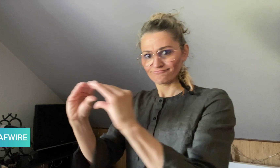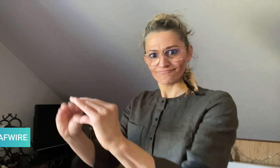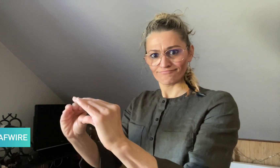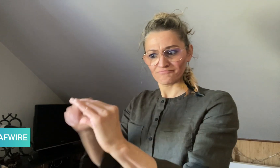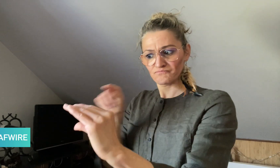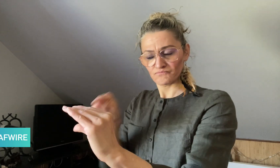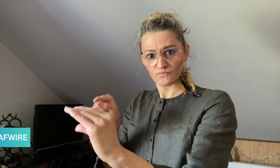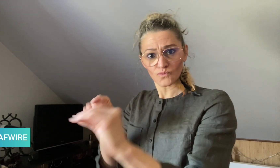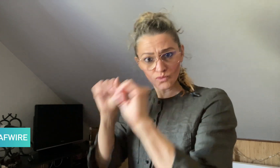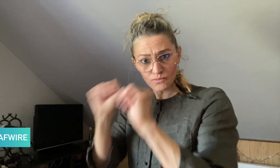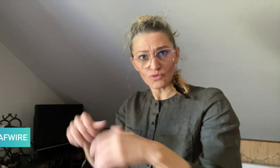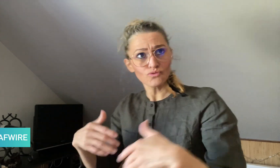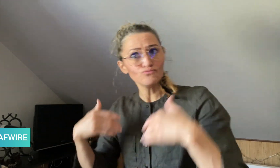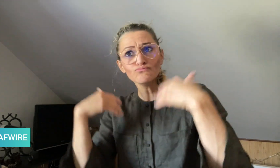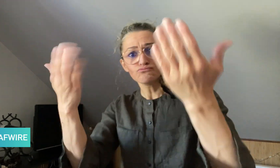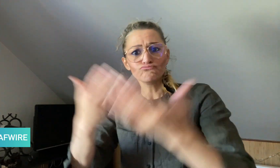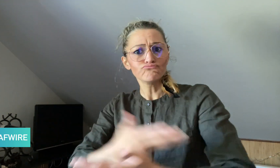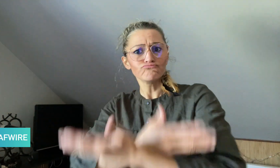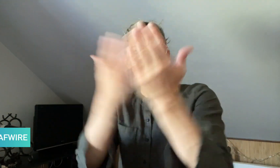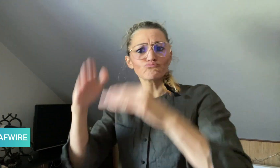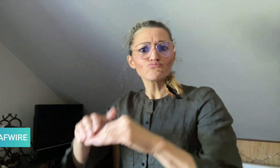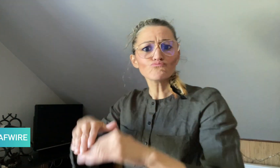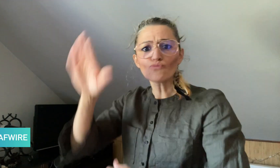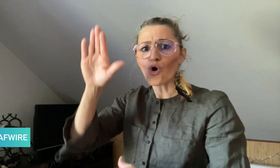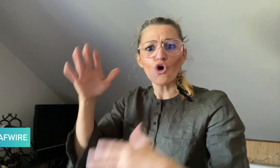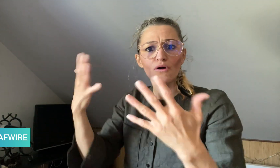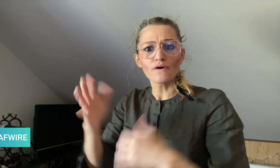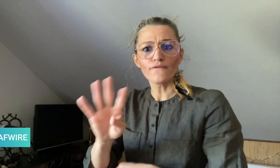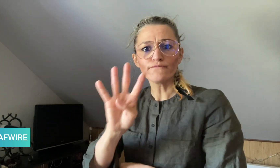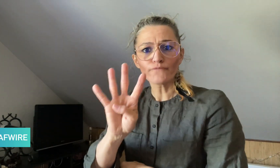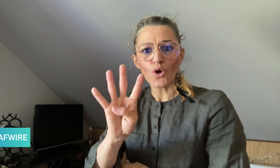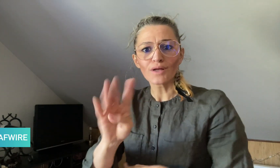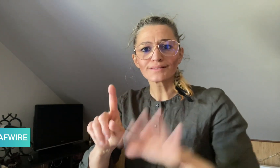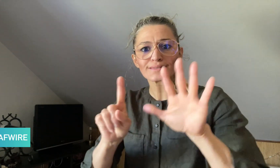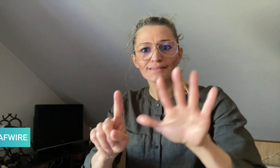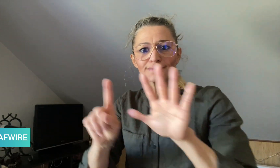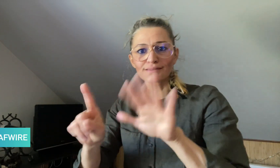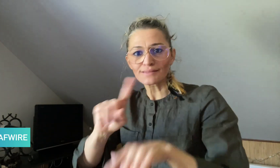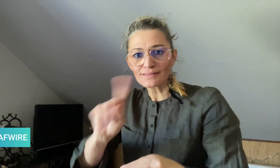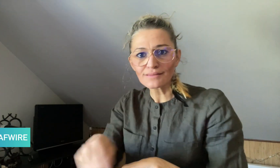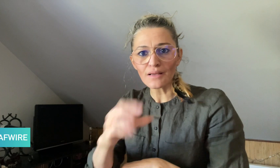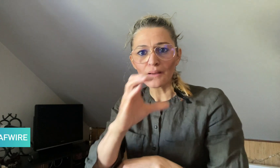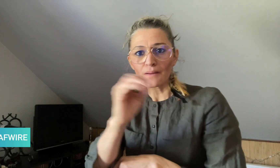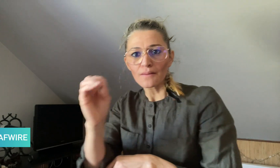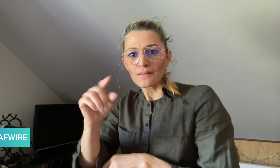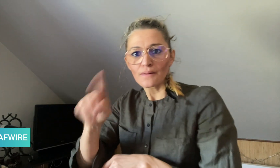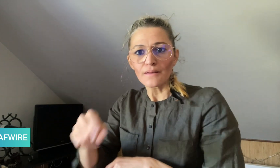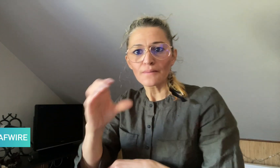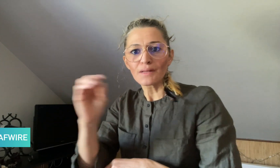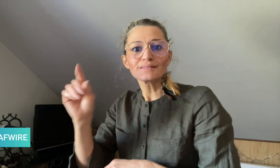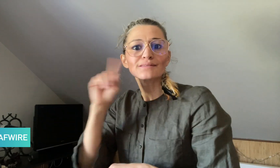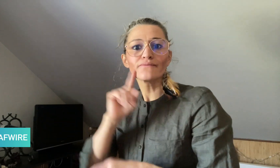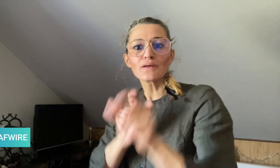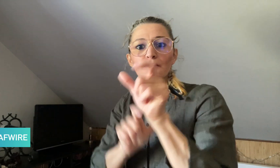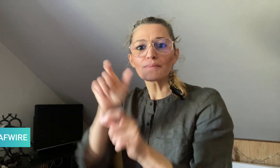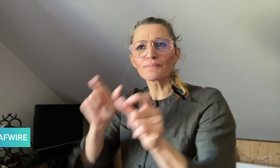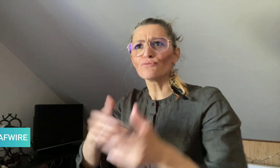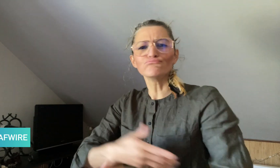466 million Deaf people worldwide to drive, while also